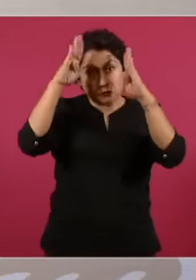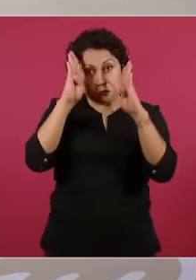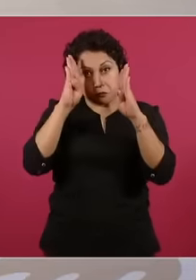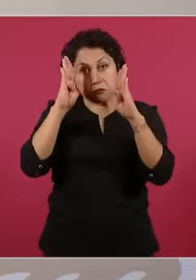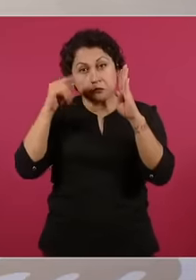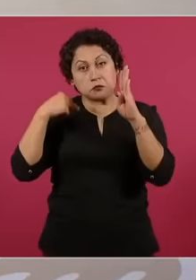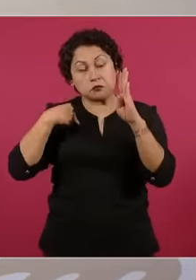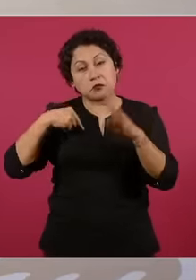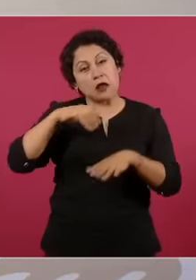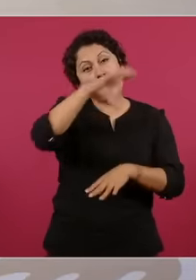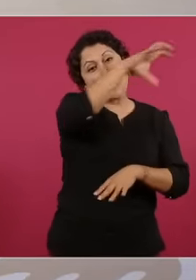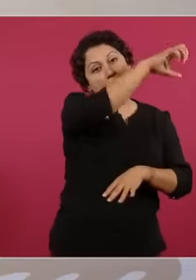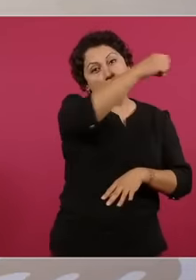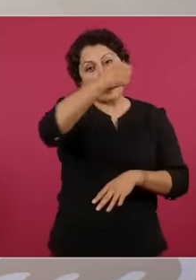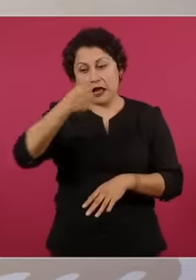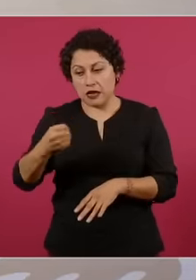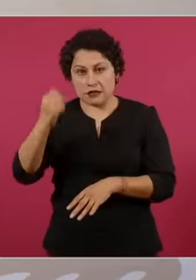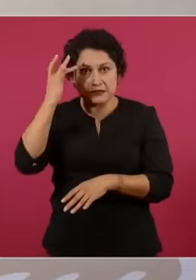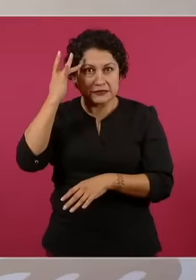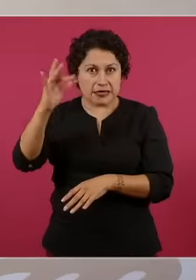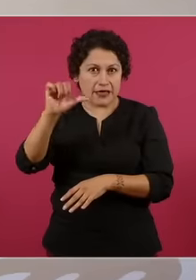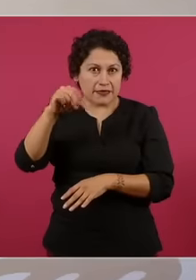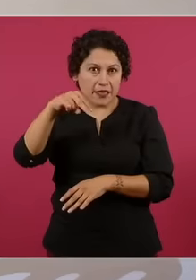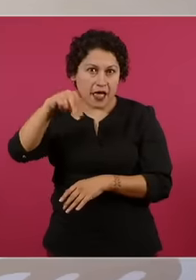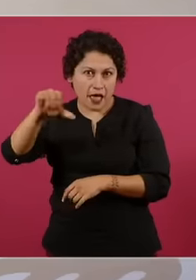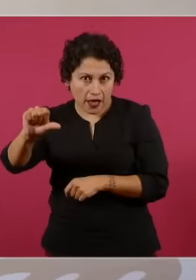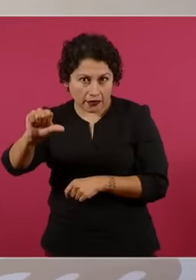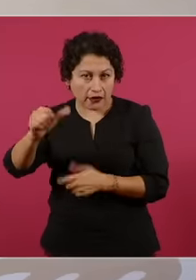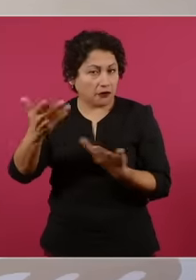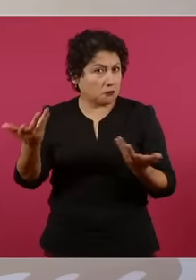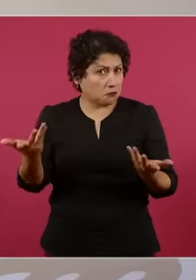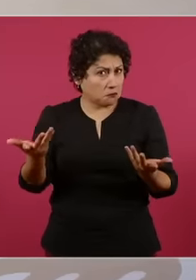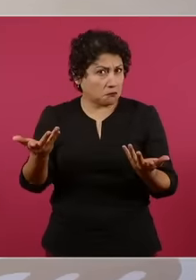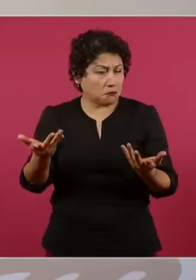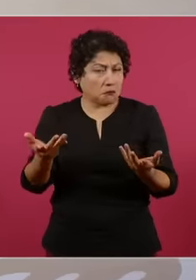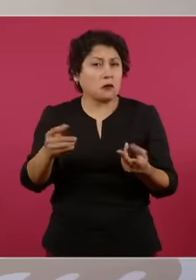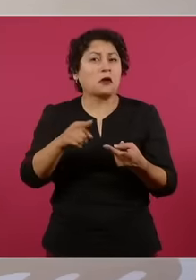Maximiliano. Now they accuse us